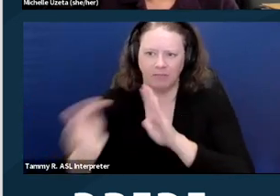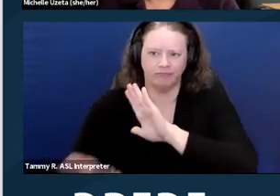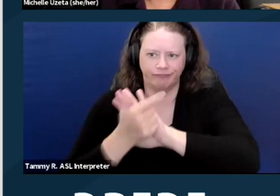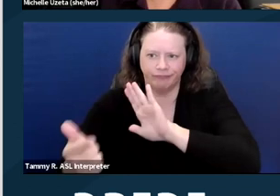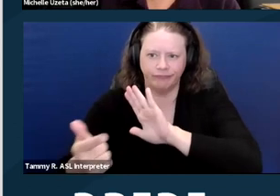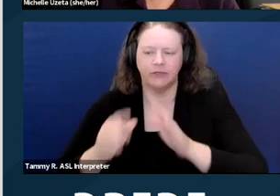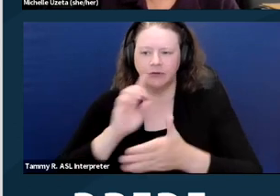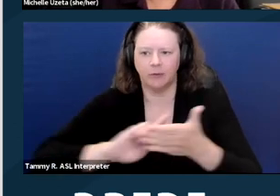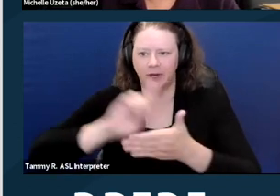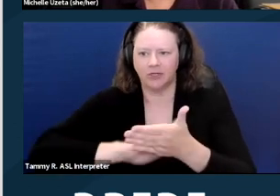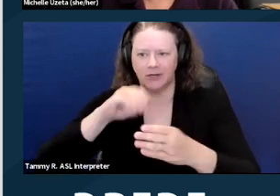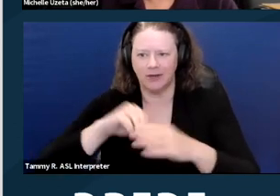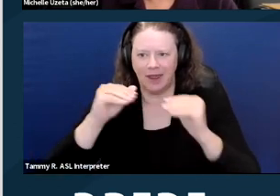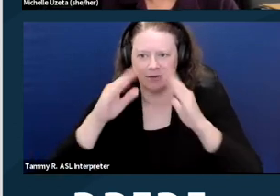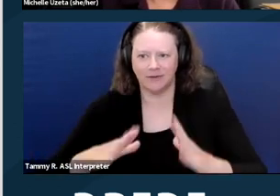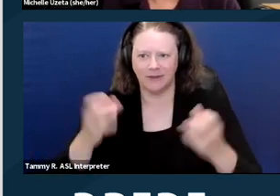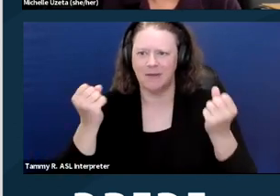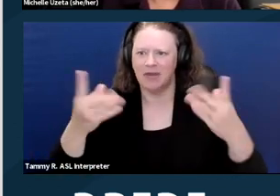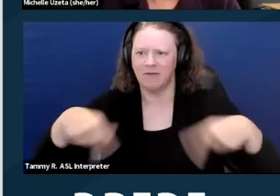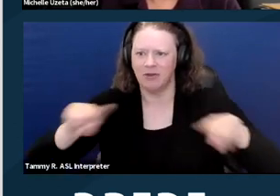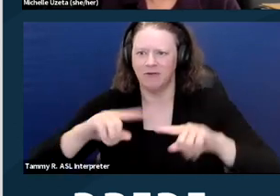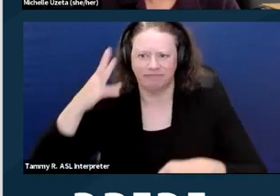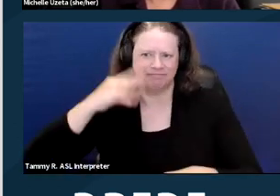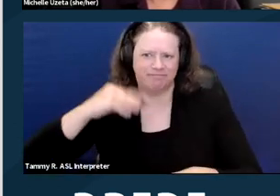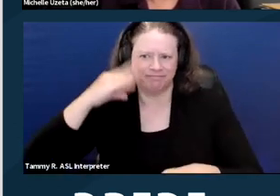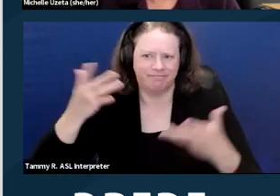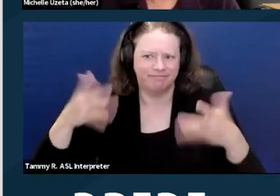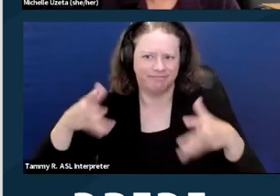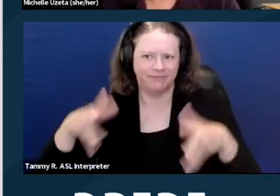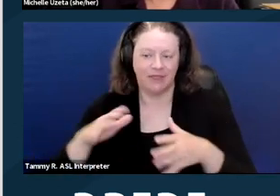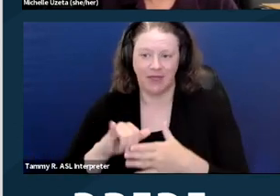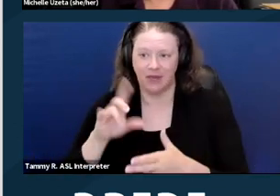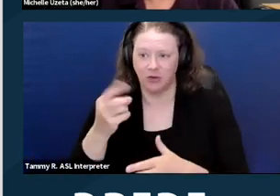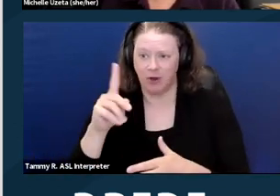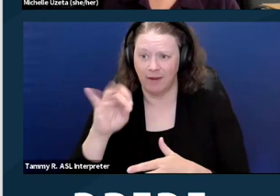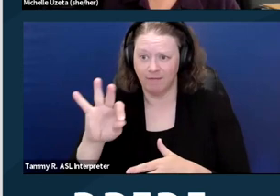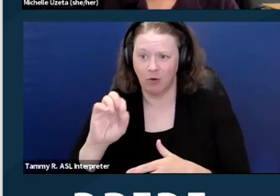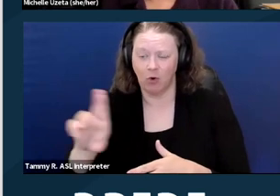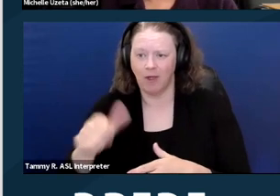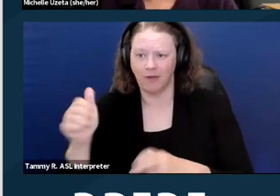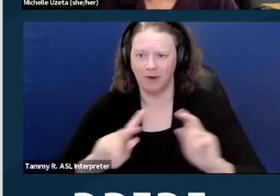Many of you have been to presentations that either DREDF has done or others have done and have a basic understanding,